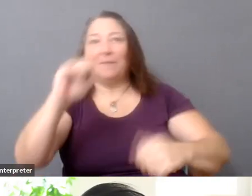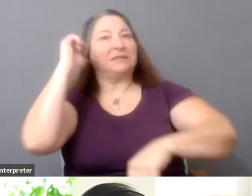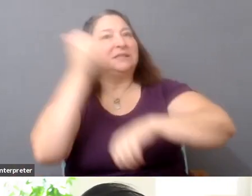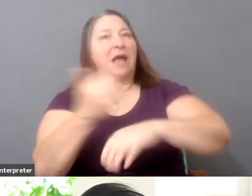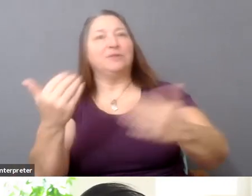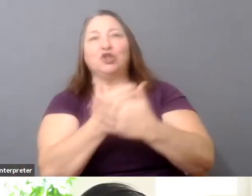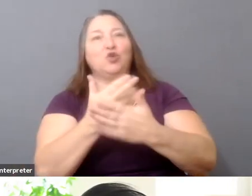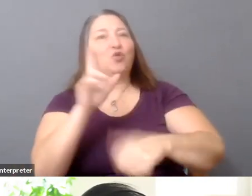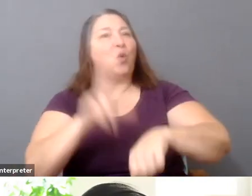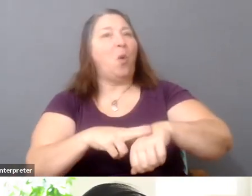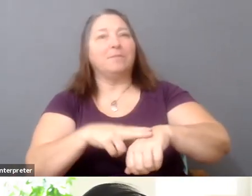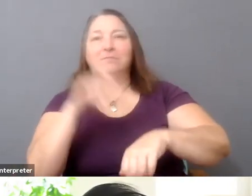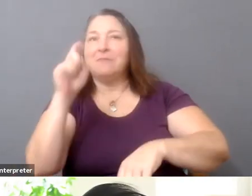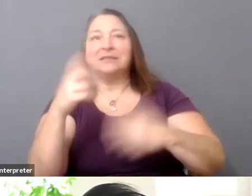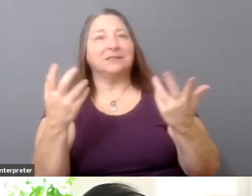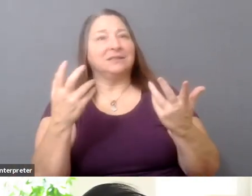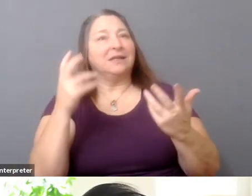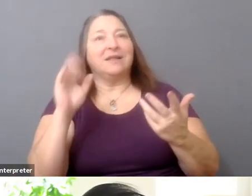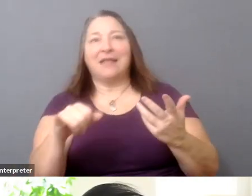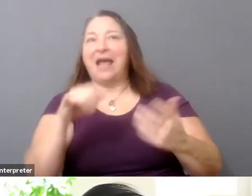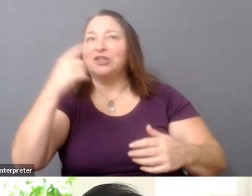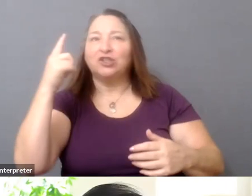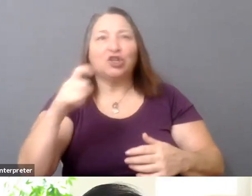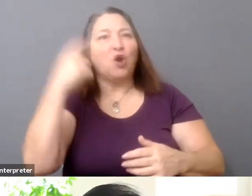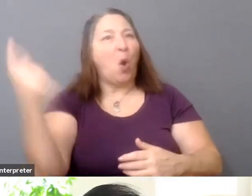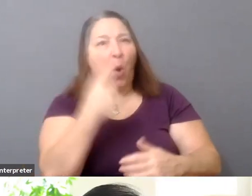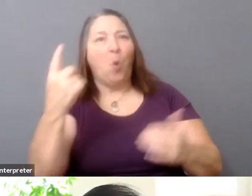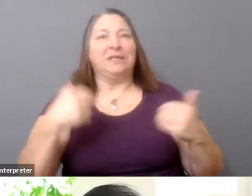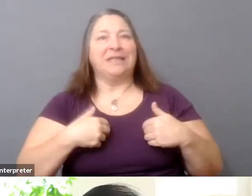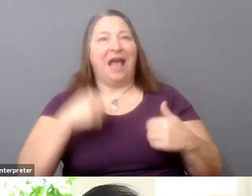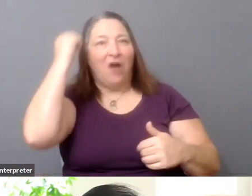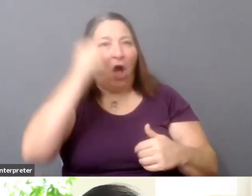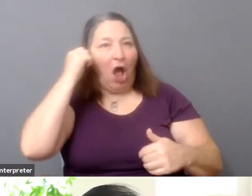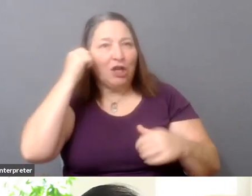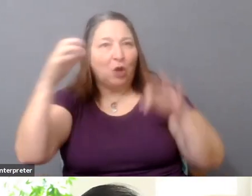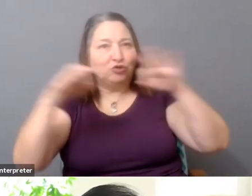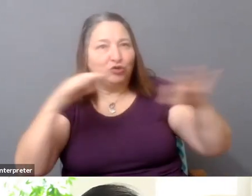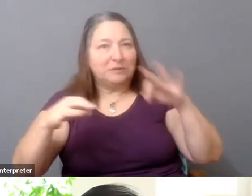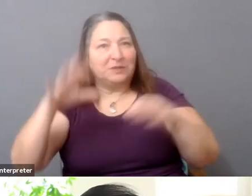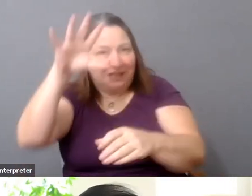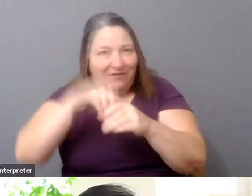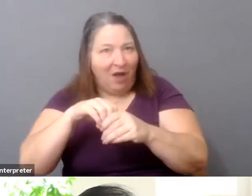a norm that should always be available, you know, we can go from--